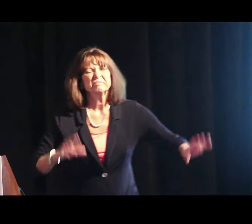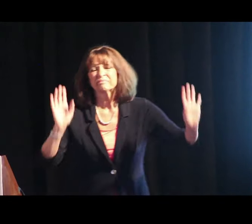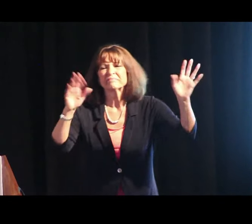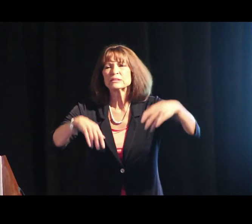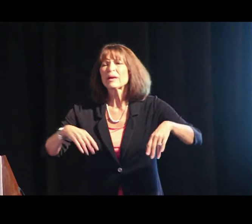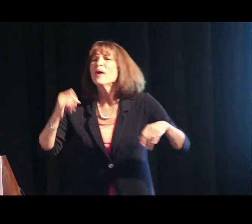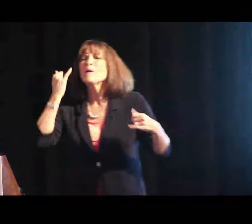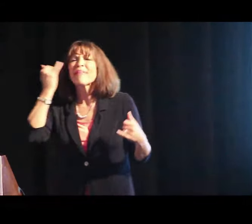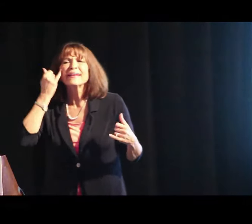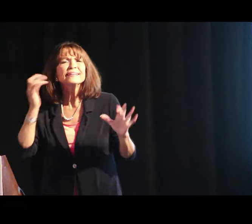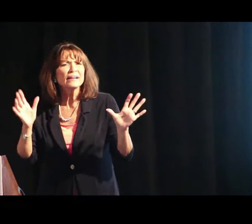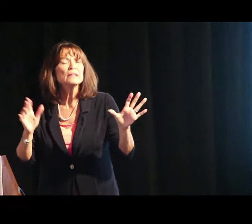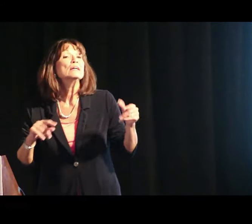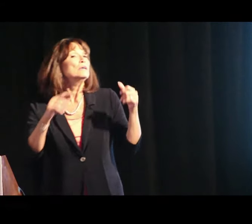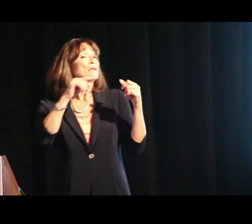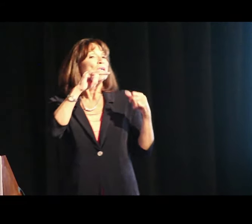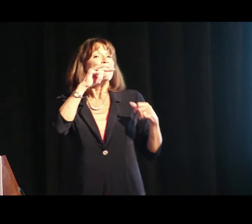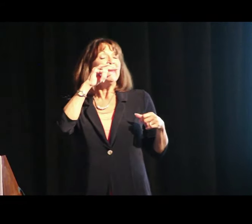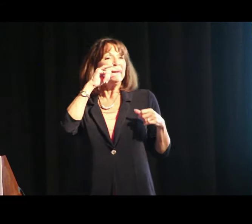You get the idea. The kids are providing –